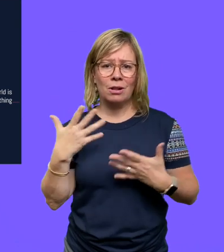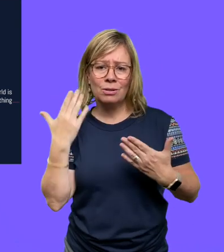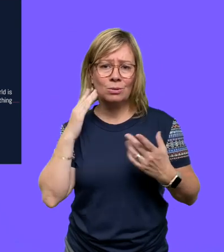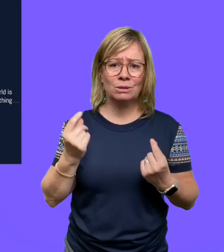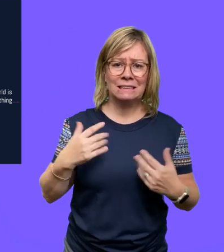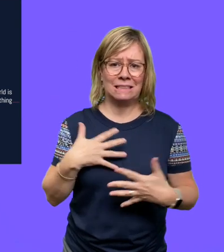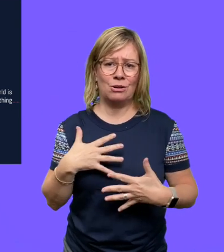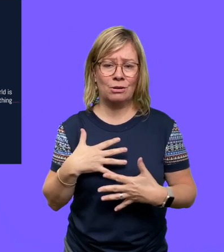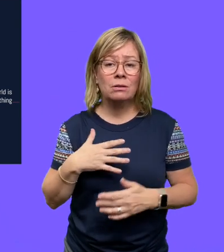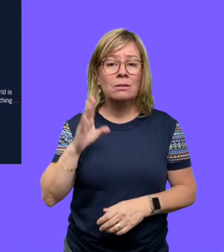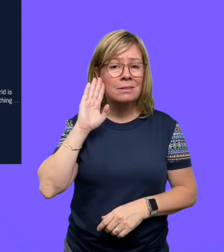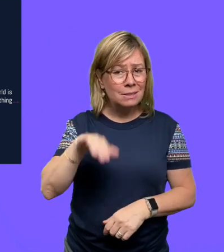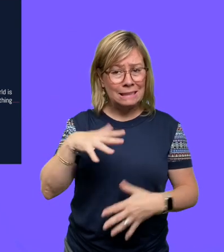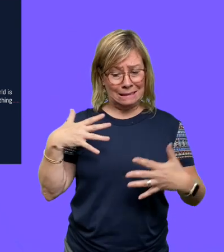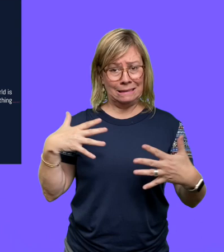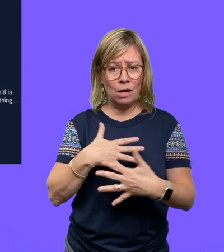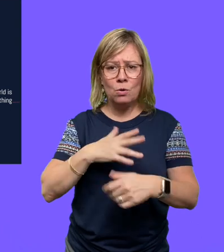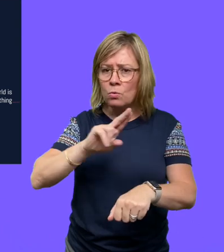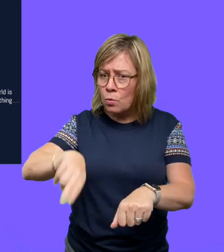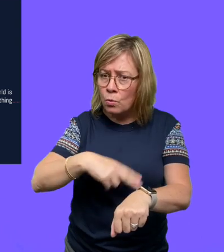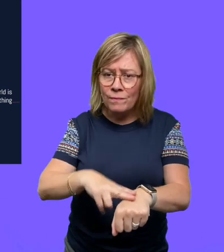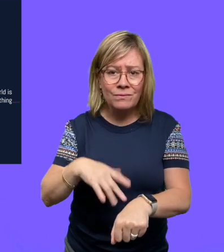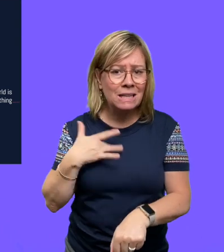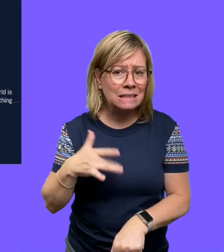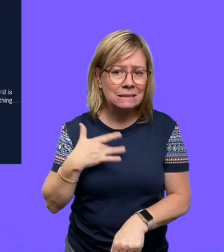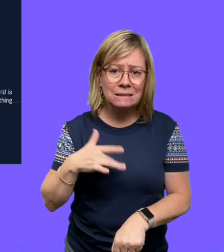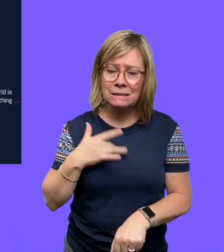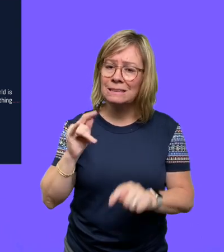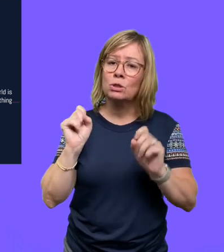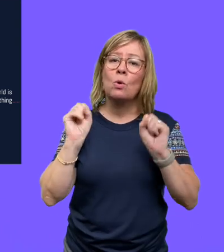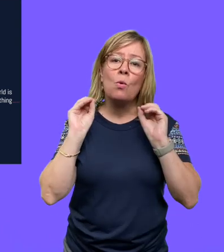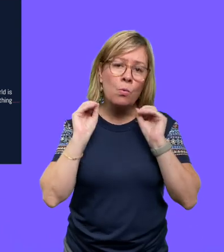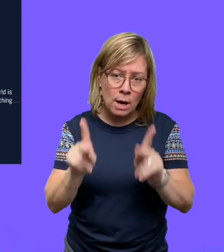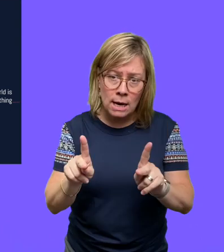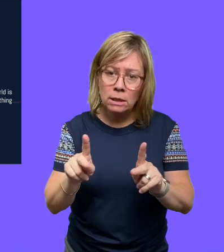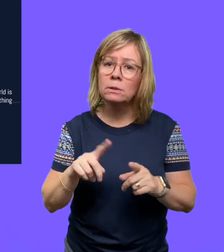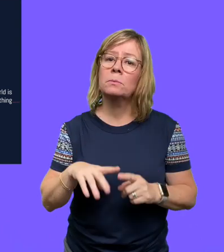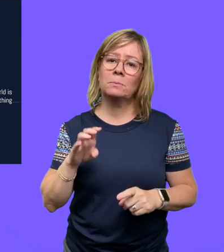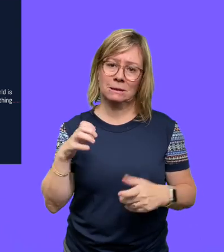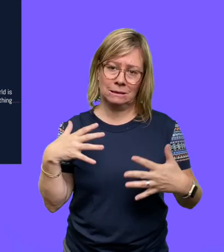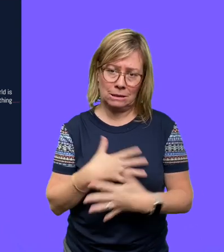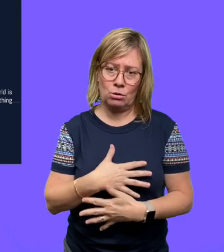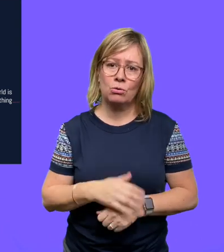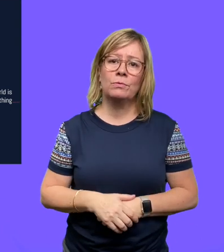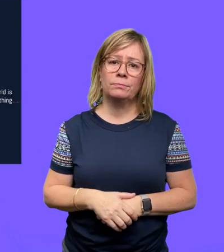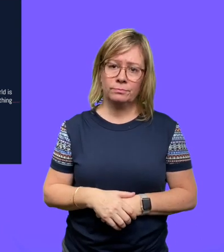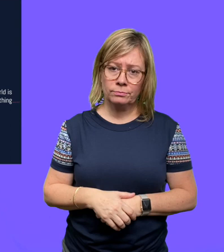They're uncertain what to do. It's okay to feel scared, it's normal.